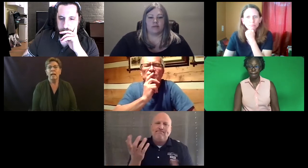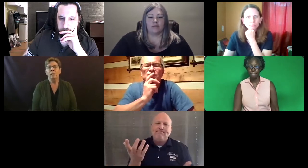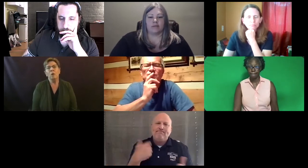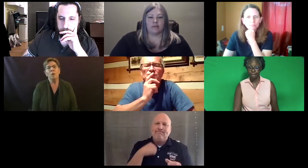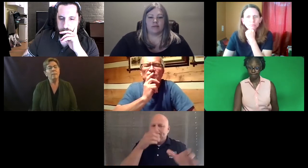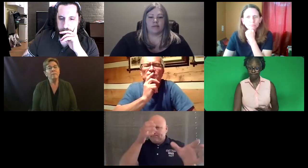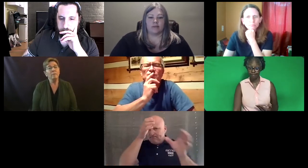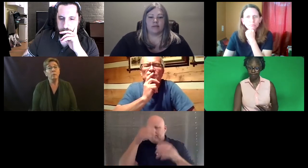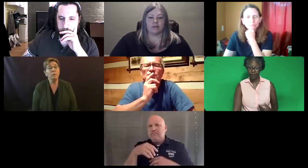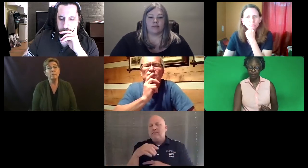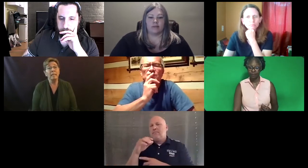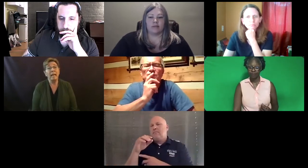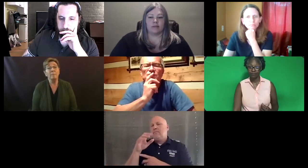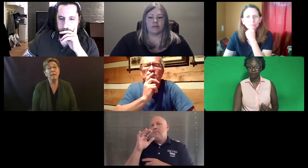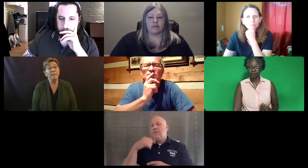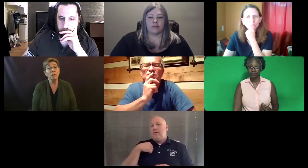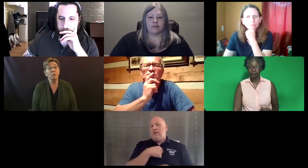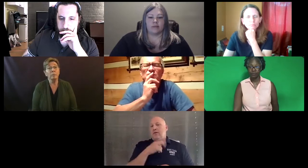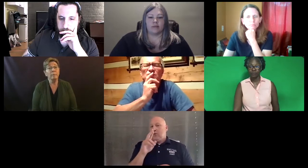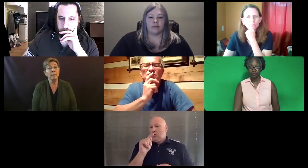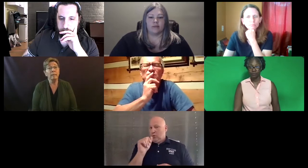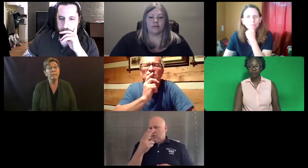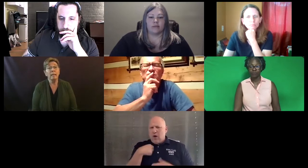Trenton: I am not that familiar with the BEI.